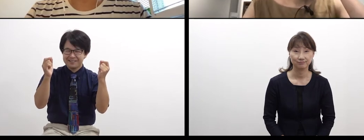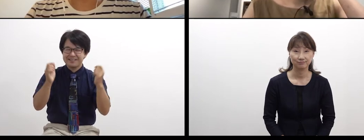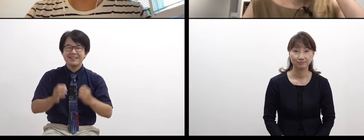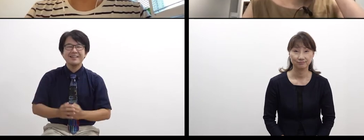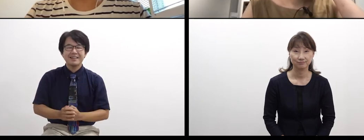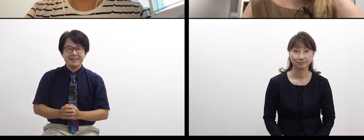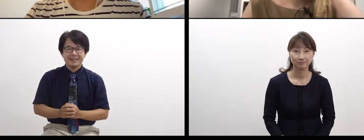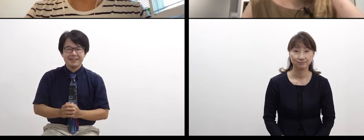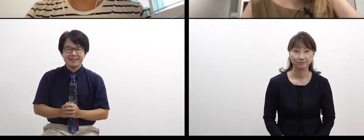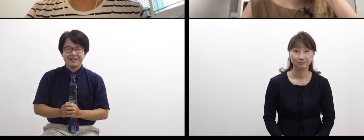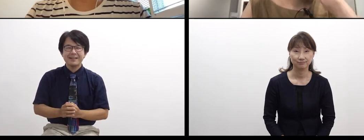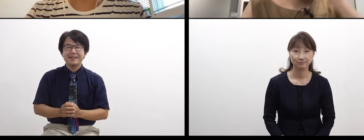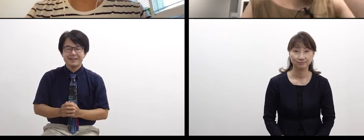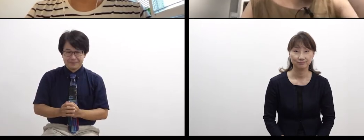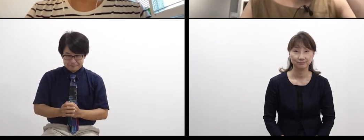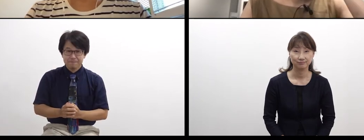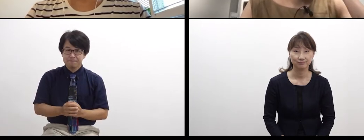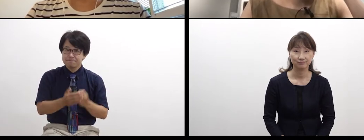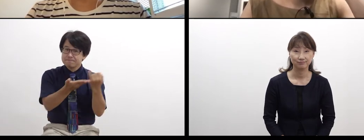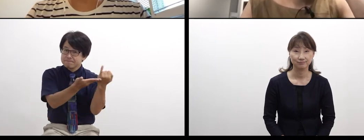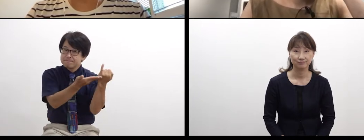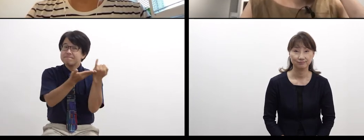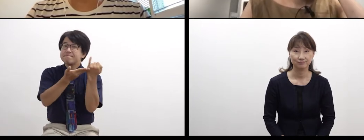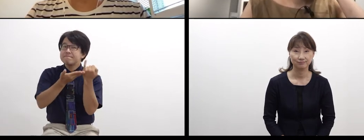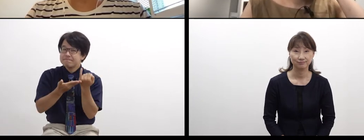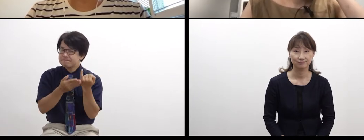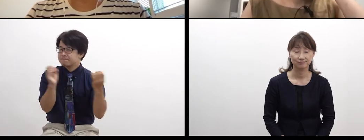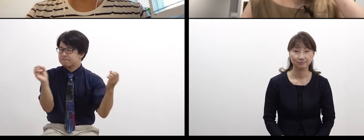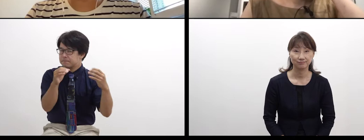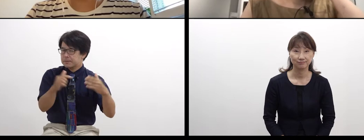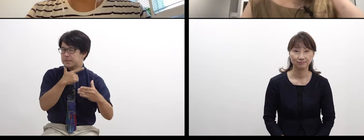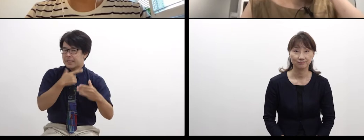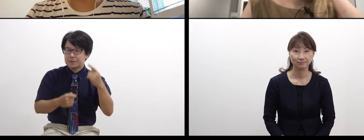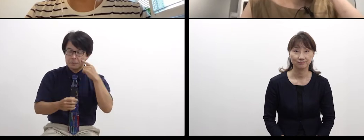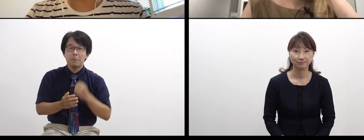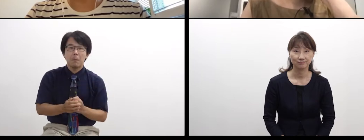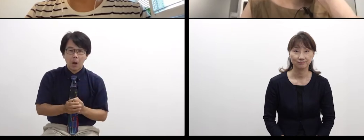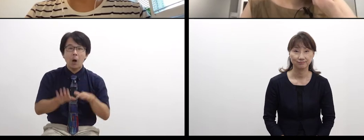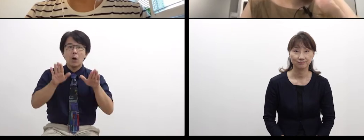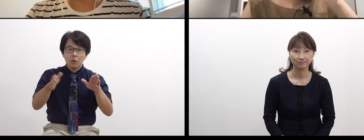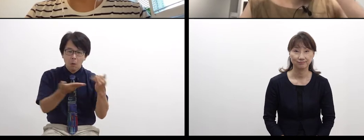for the special session. Today’s guest is